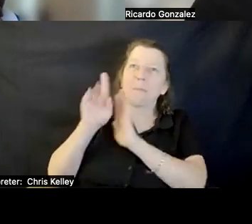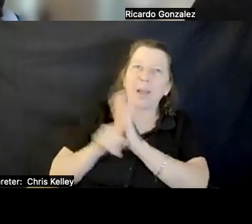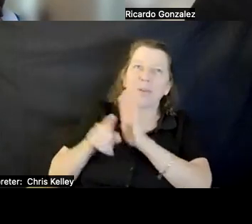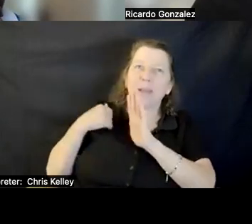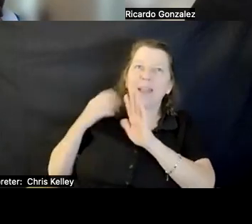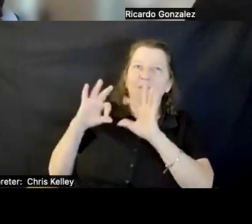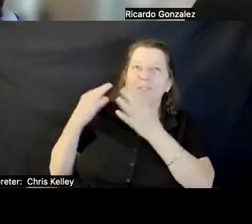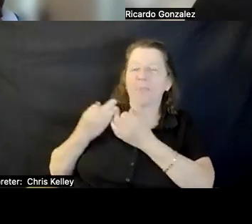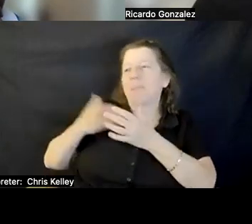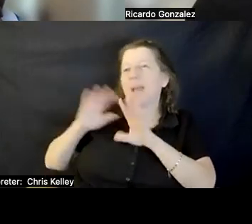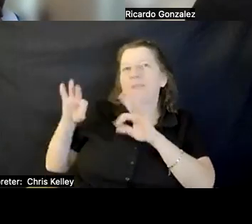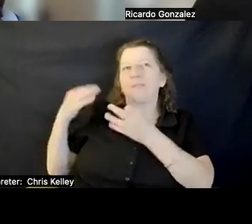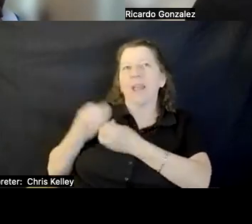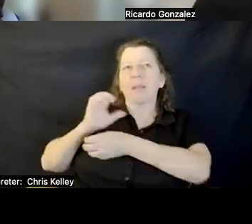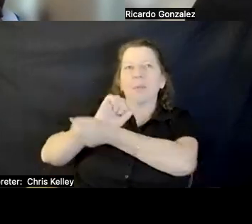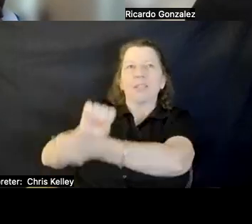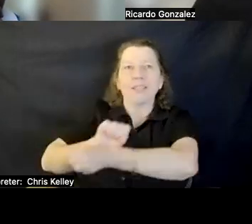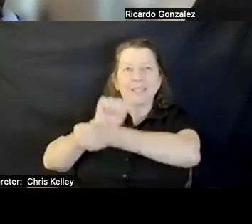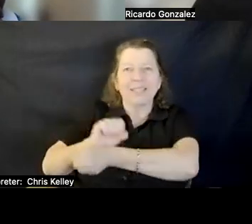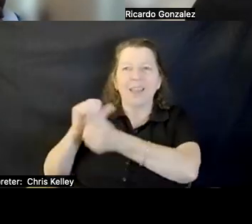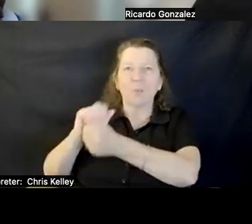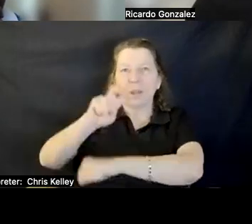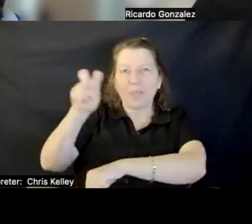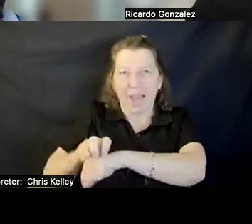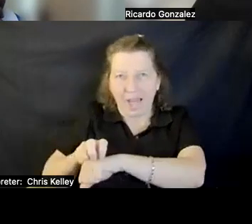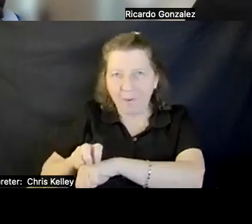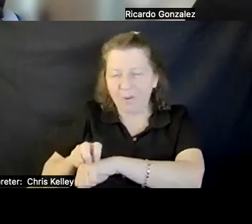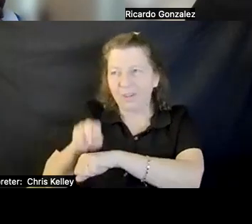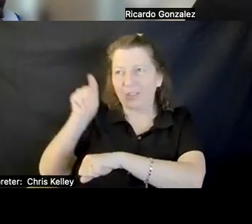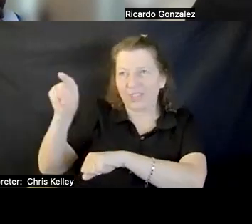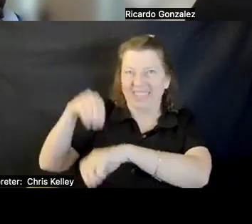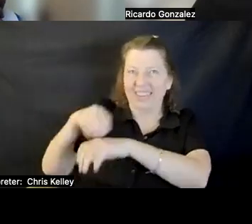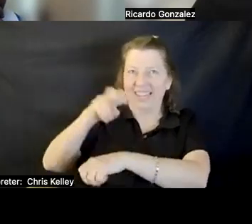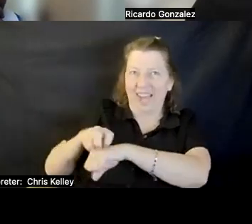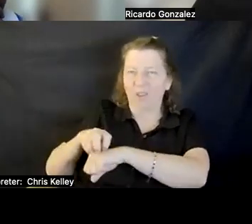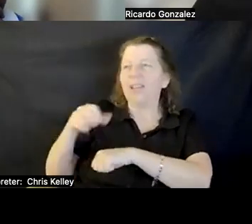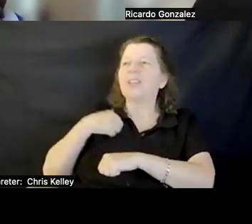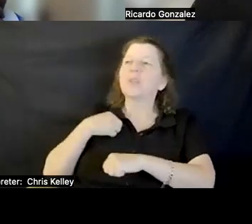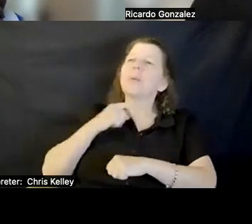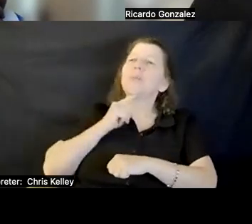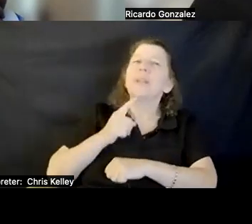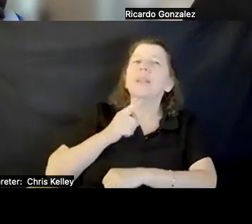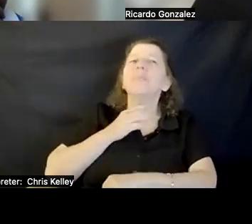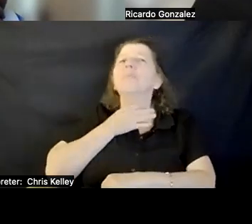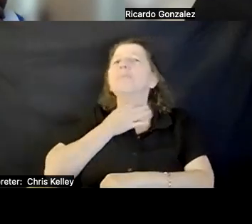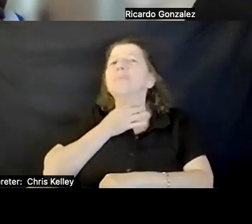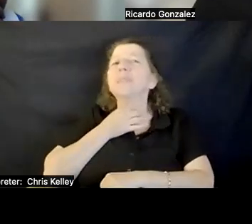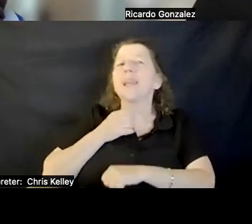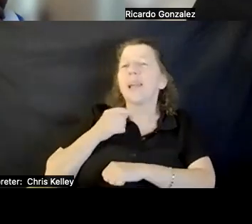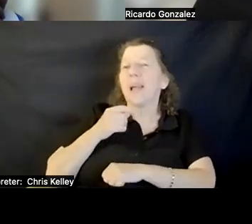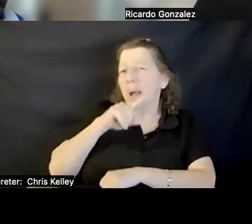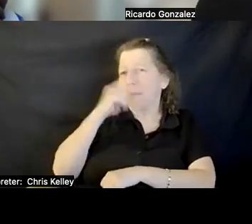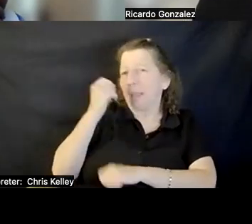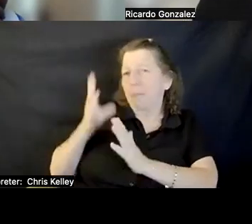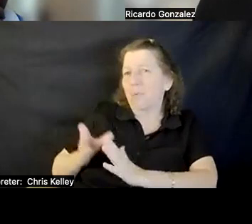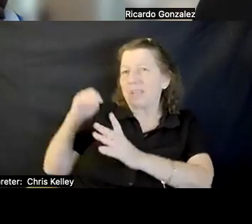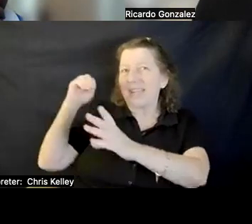INTERESTED TO SEE WHAT IT WAS TO BE A BLACK PERSON ESPECIALLY TODAY. THE PARALLELS ARE SIMILAR WITH